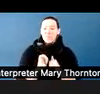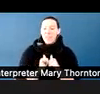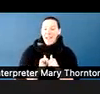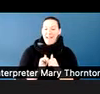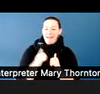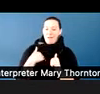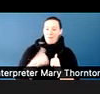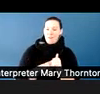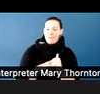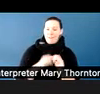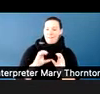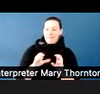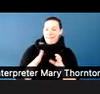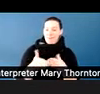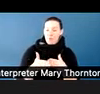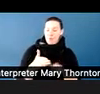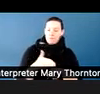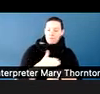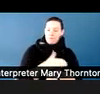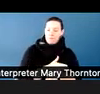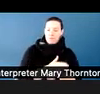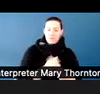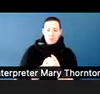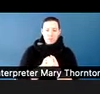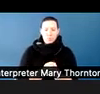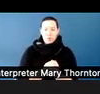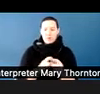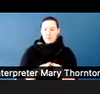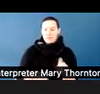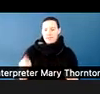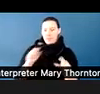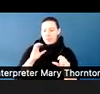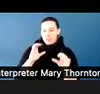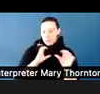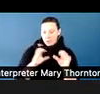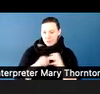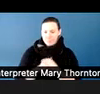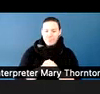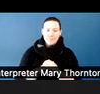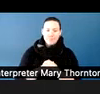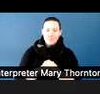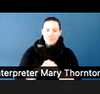differences. We can really look at this multiple means of communication. How can people get a hold of you?